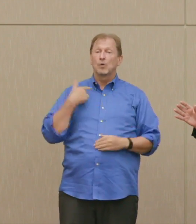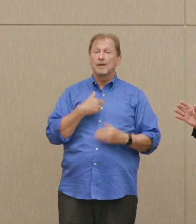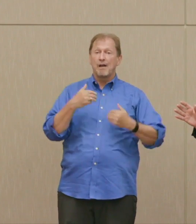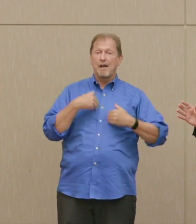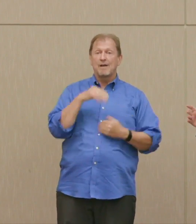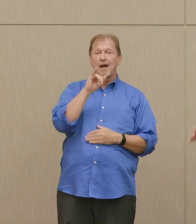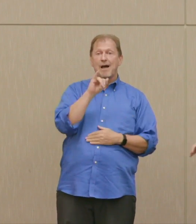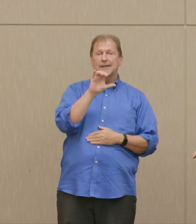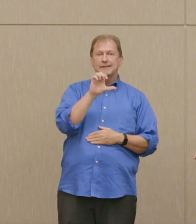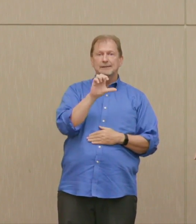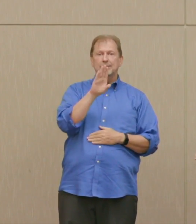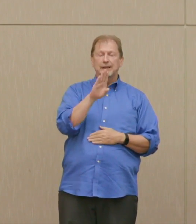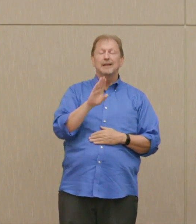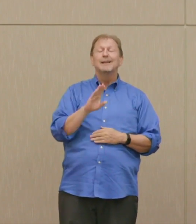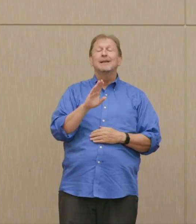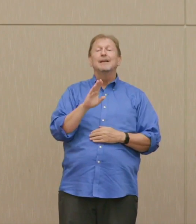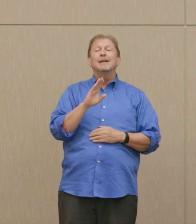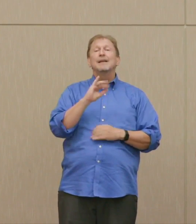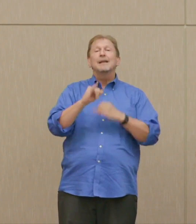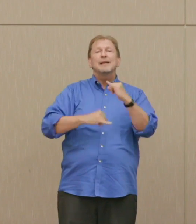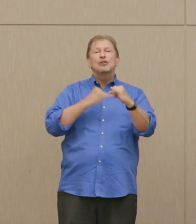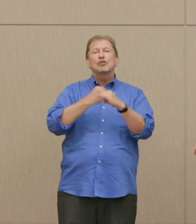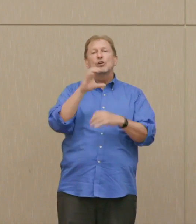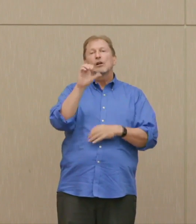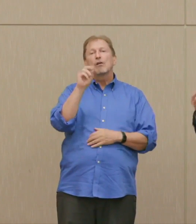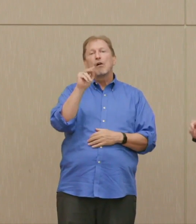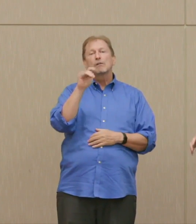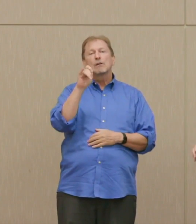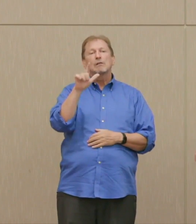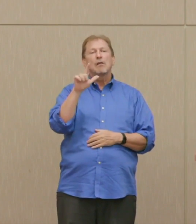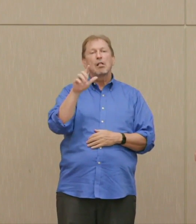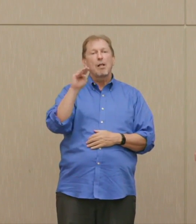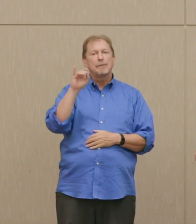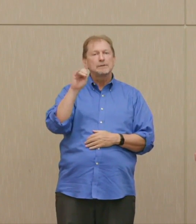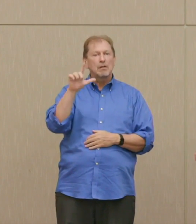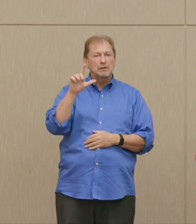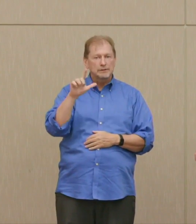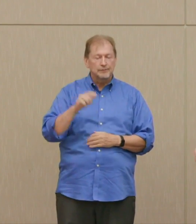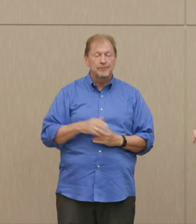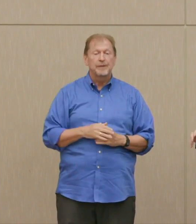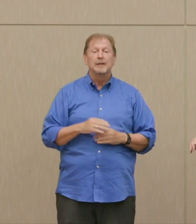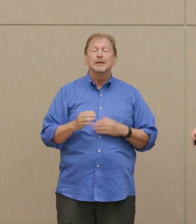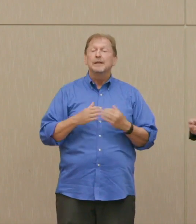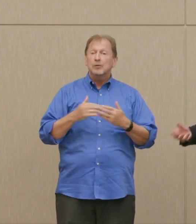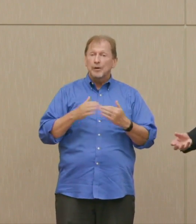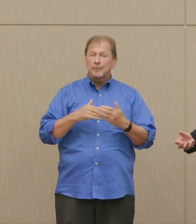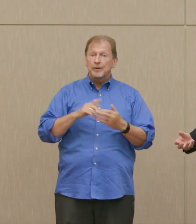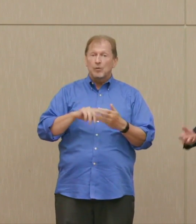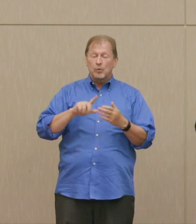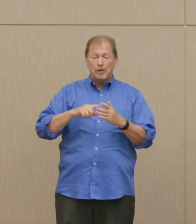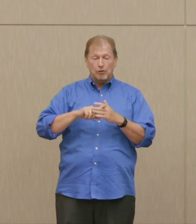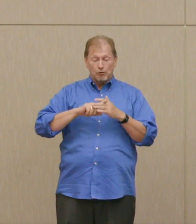Dr. Ellsberg: Okay, so first strike then, preemptive form of that has been called striking second first.